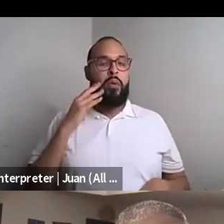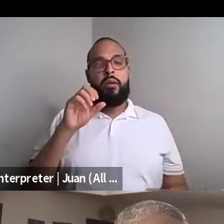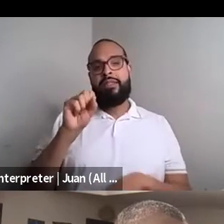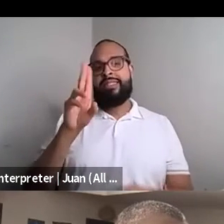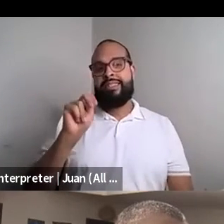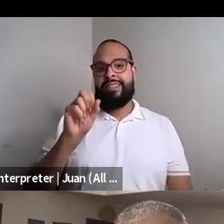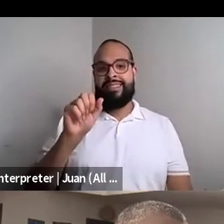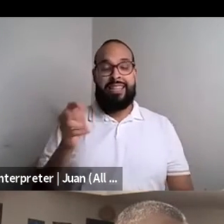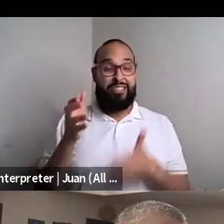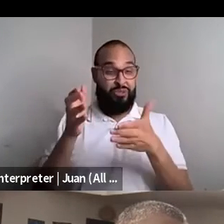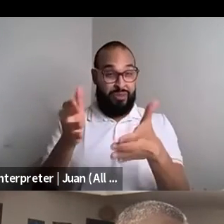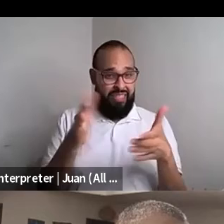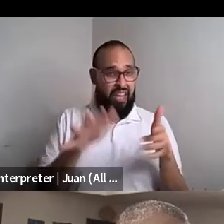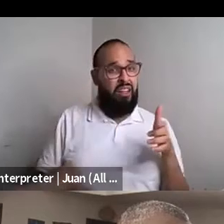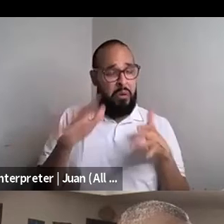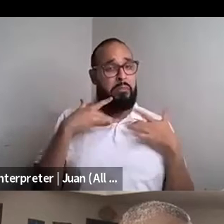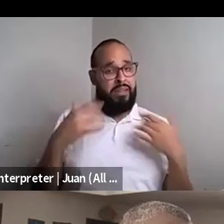Nahshon Anderson: That areas where female prostitutes, use the Horde with their pimps